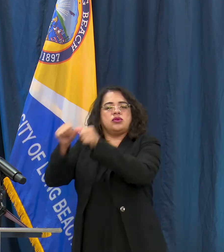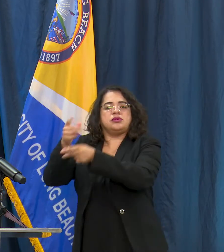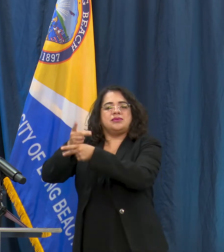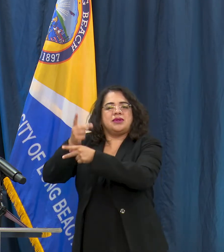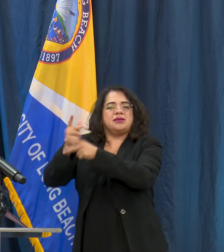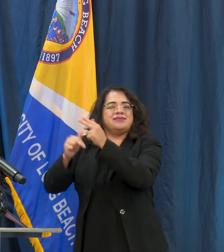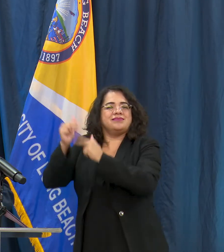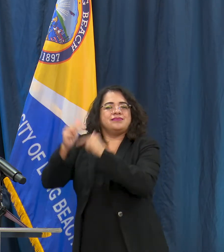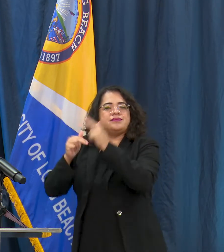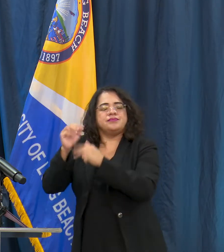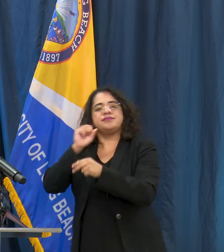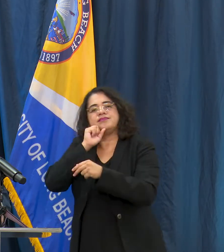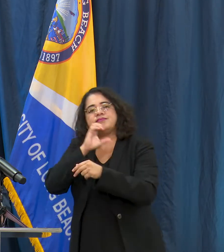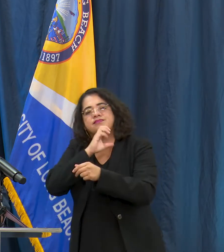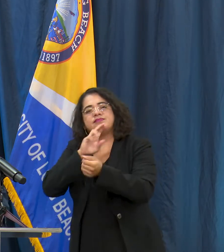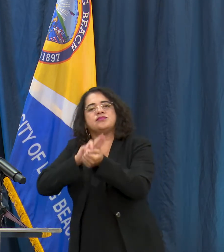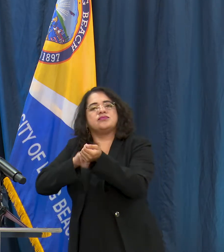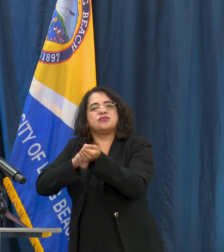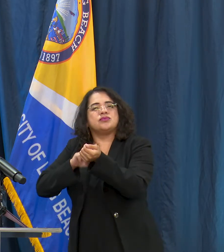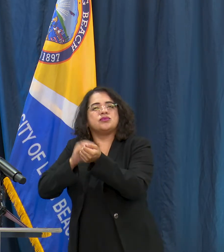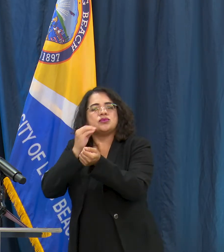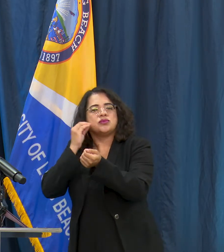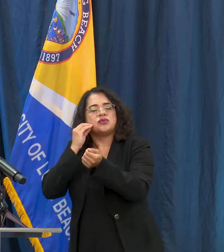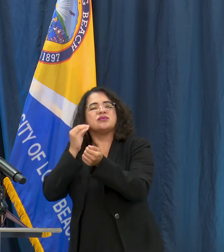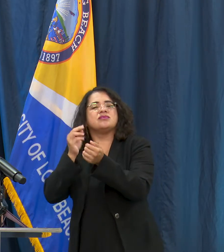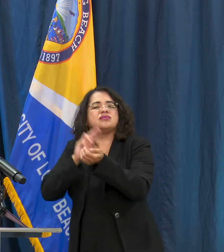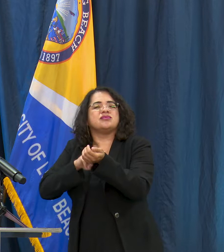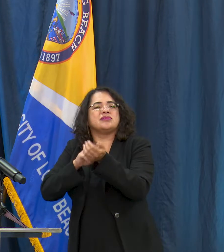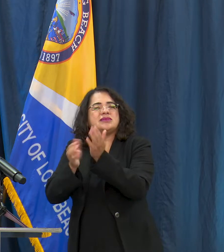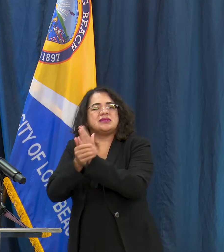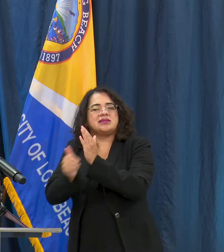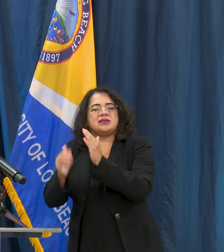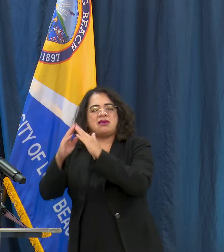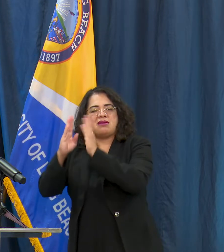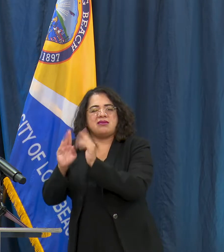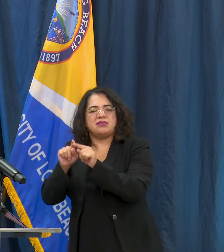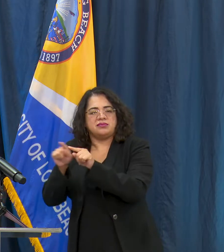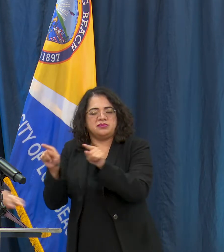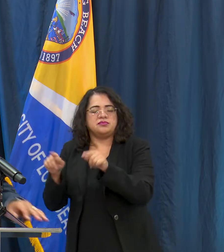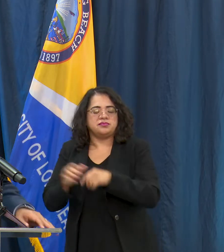of what the Governor mentioned today and what we have to look forward to - I think